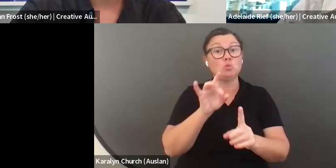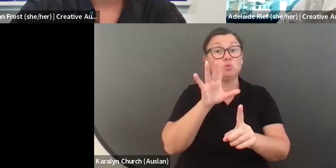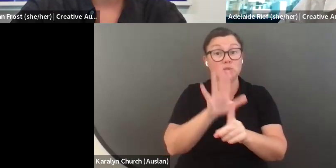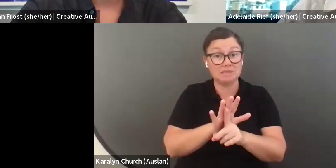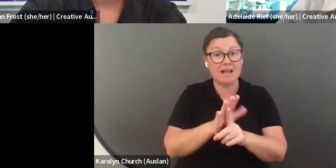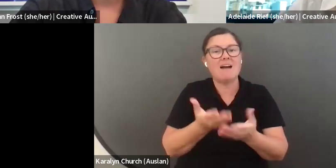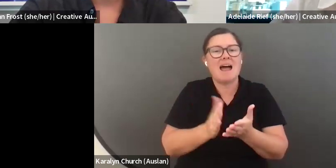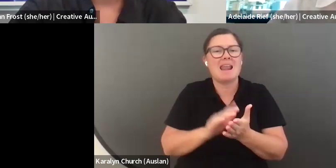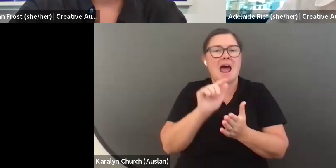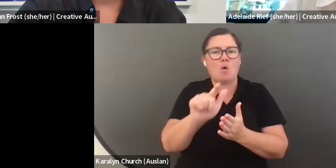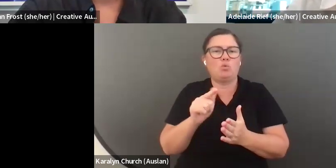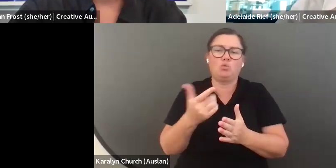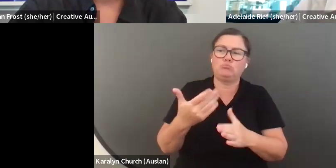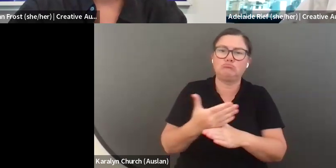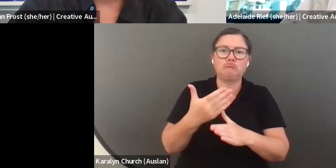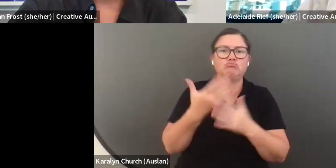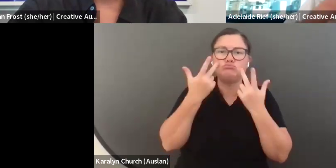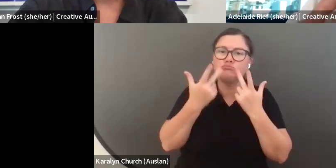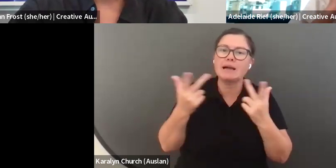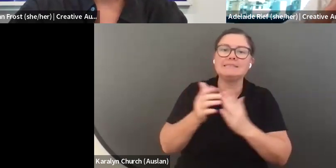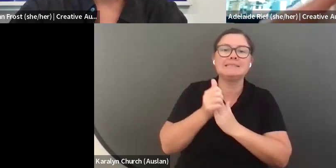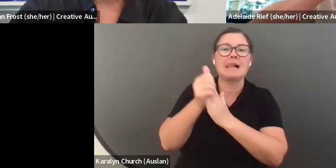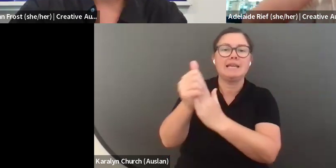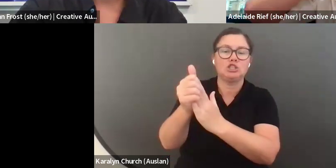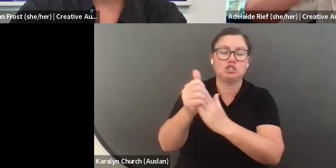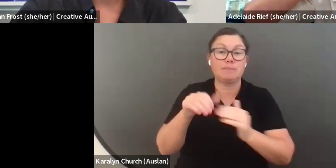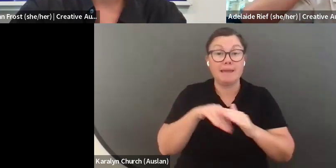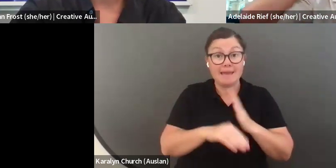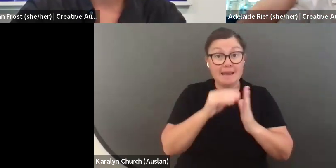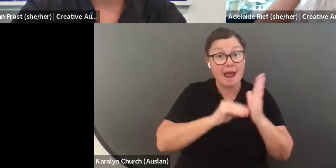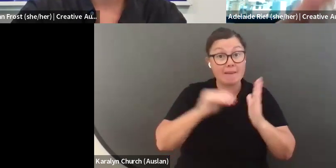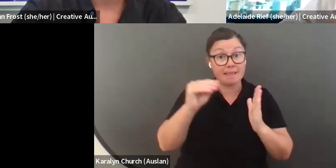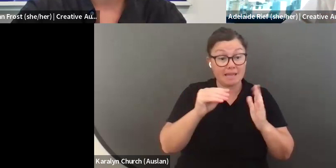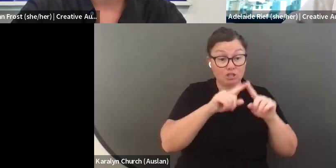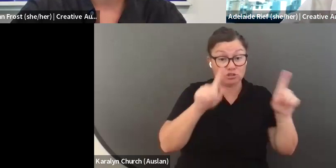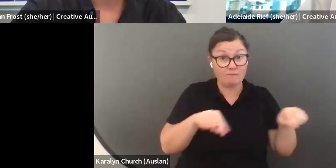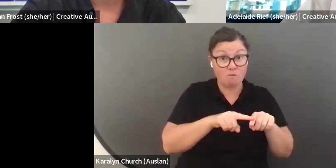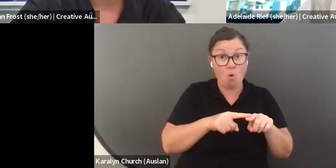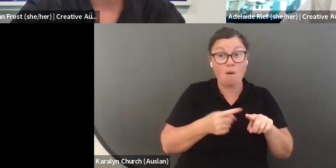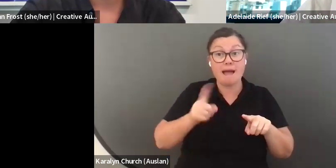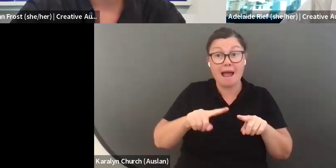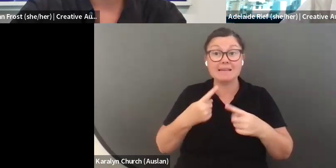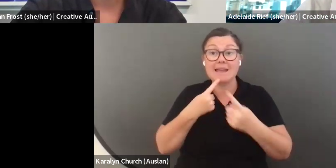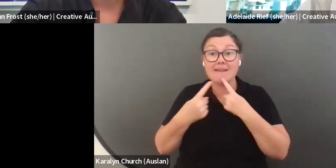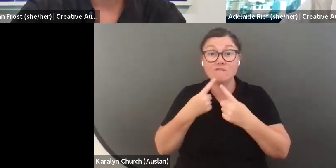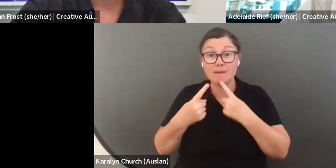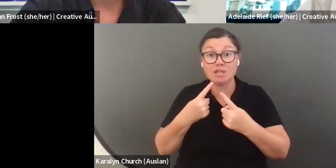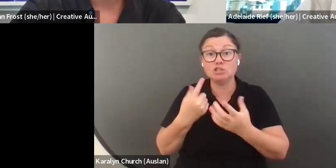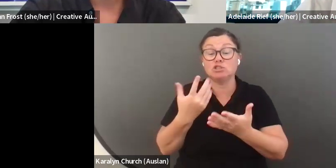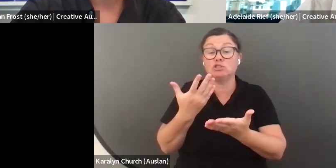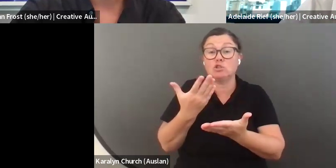actually want to hear about you and your practices. I am not going to go through those questions in great detail now.